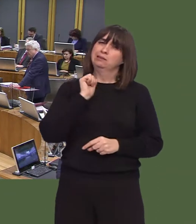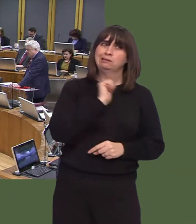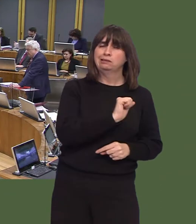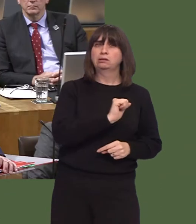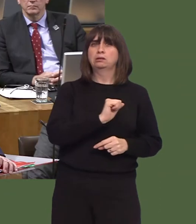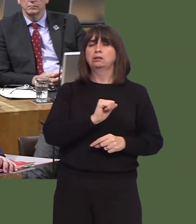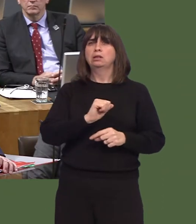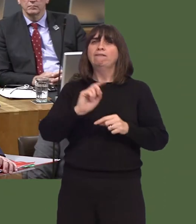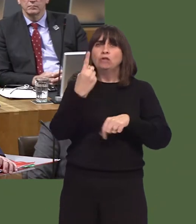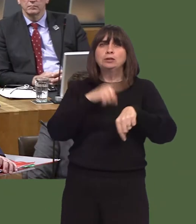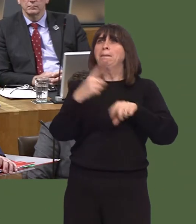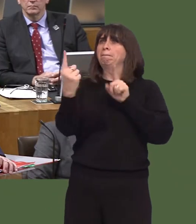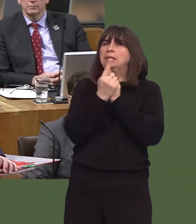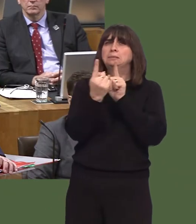They have worked very hard.